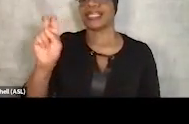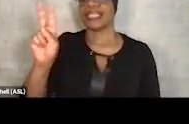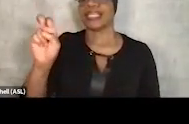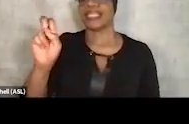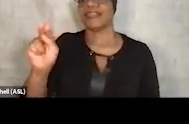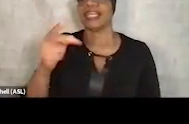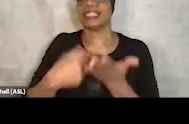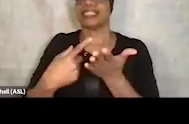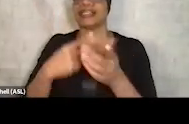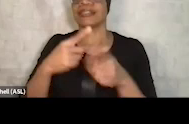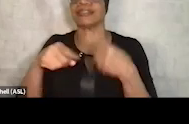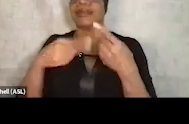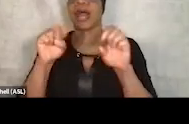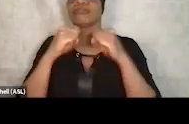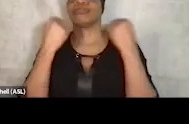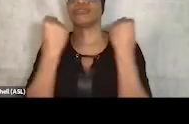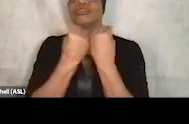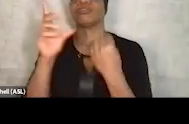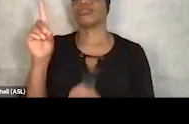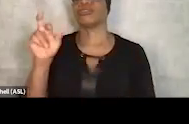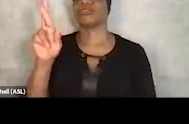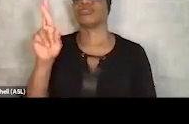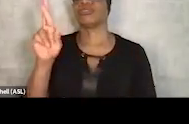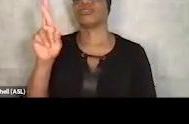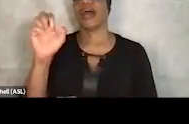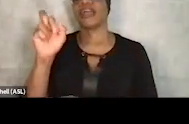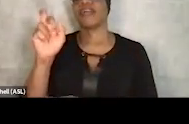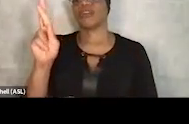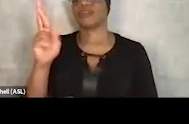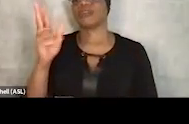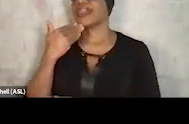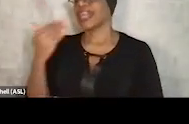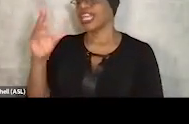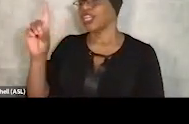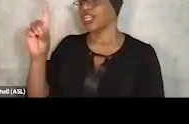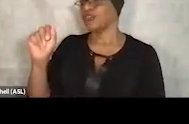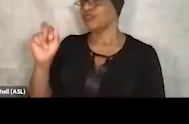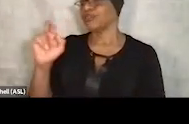All right, thanks, Darrell. I appreciate this opportunity to talk a little bit more about the social drivers